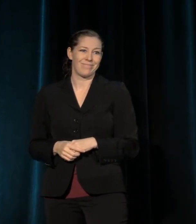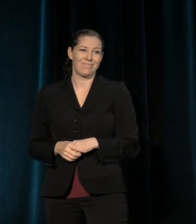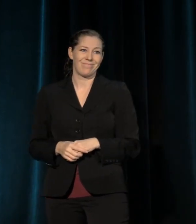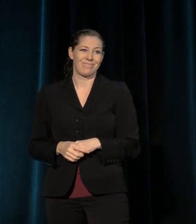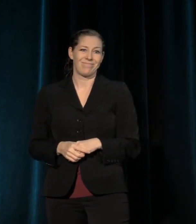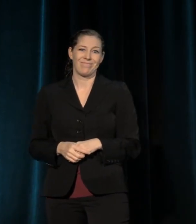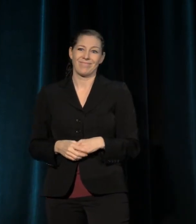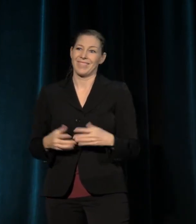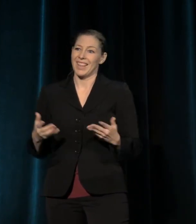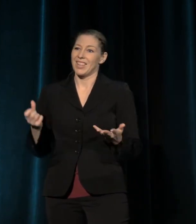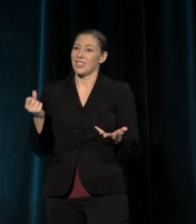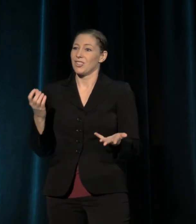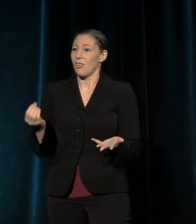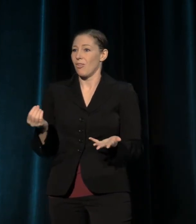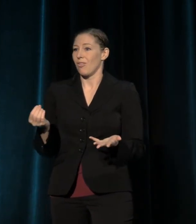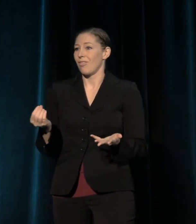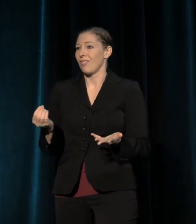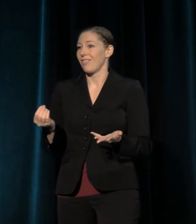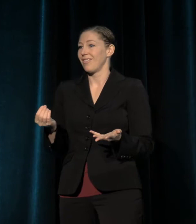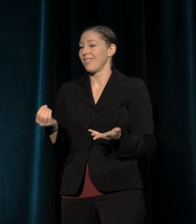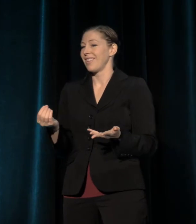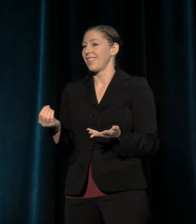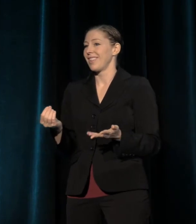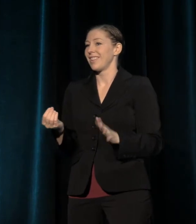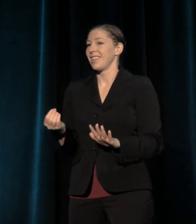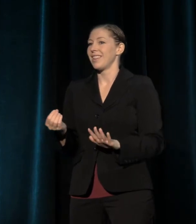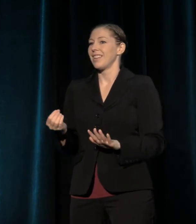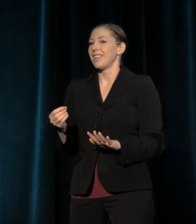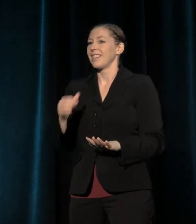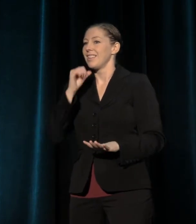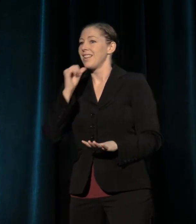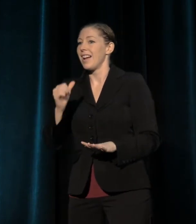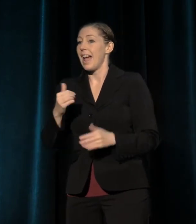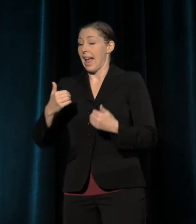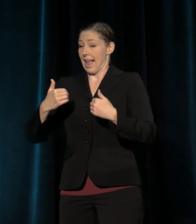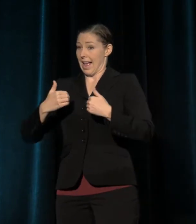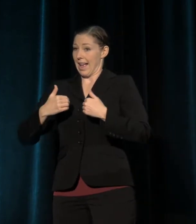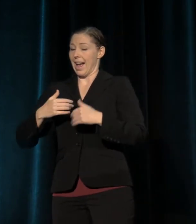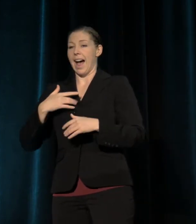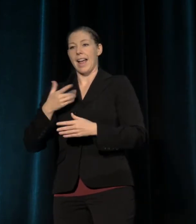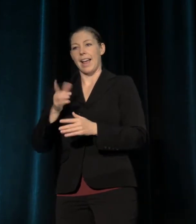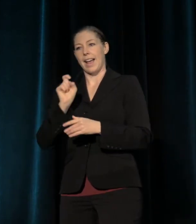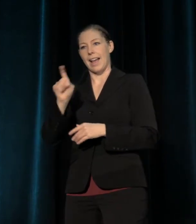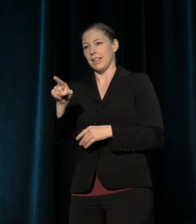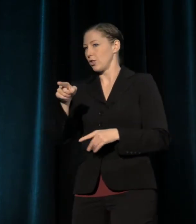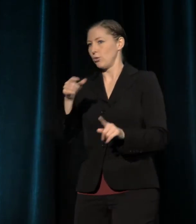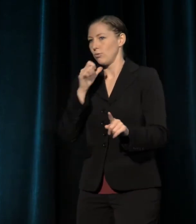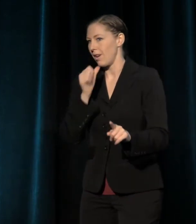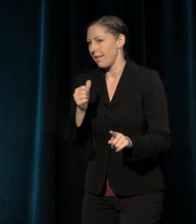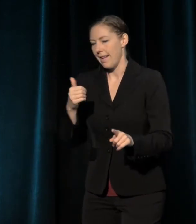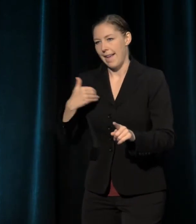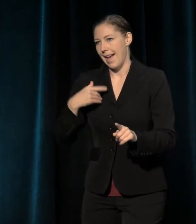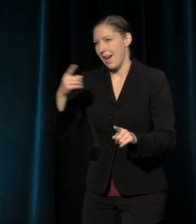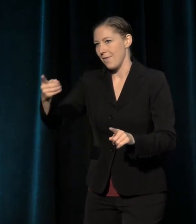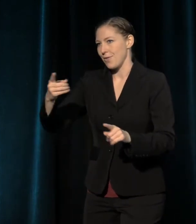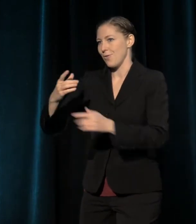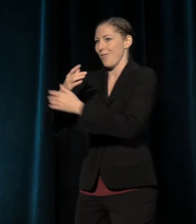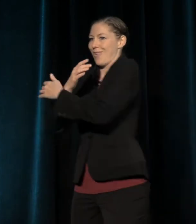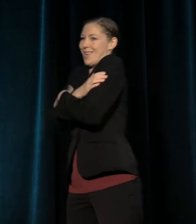So I ask you not, "Have you hugged your partner today?" Because I know you have.